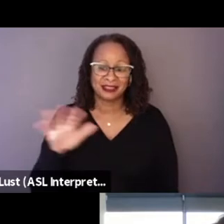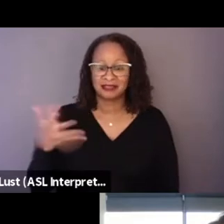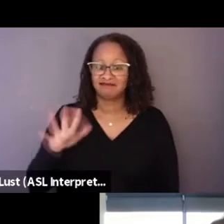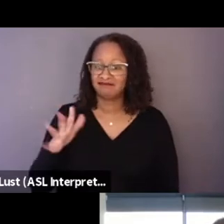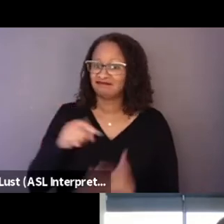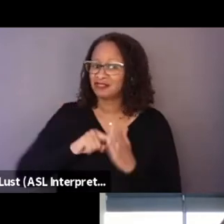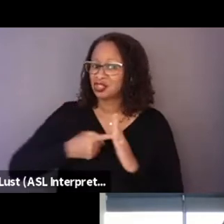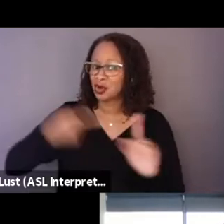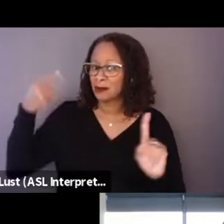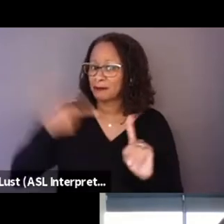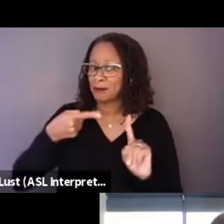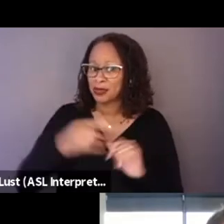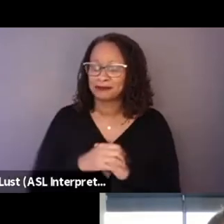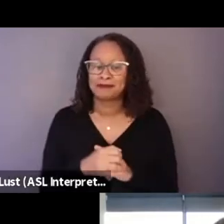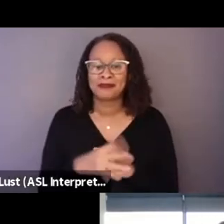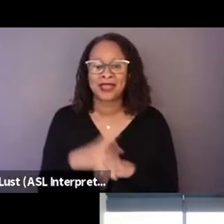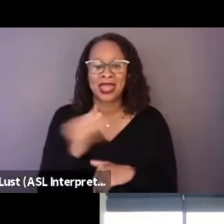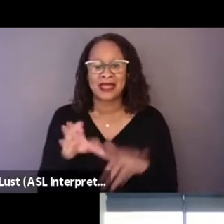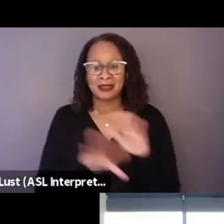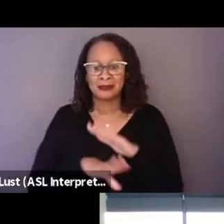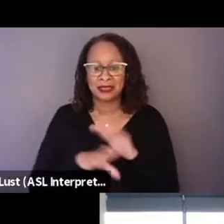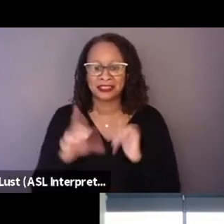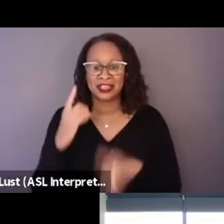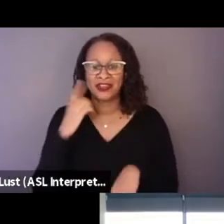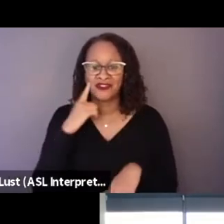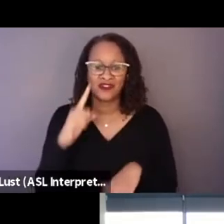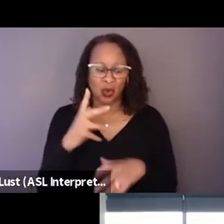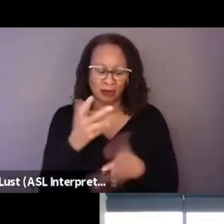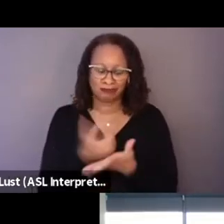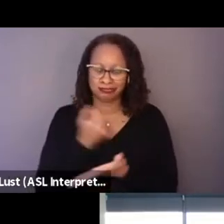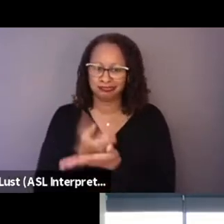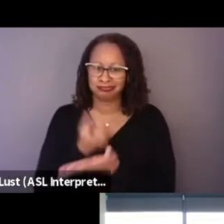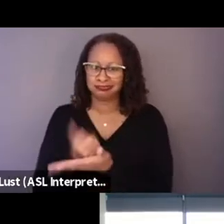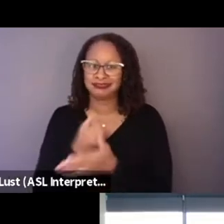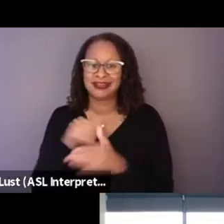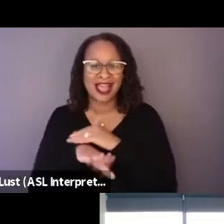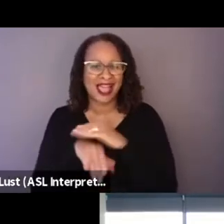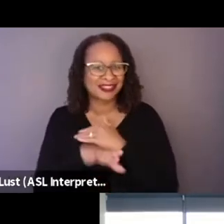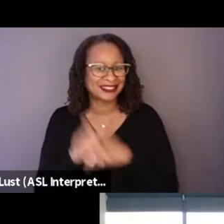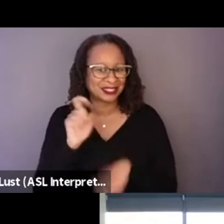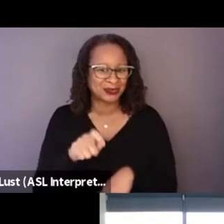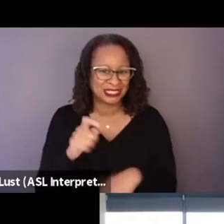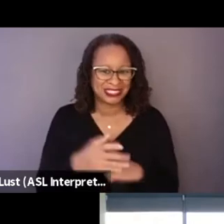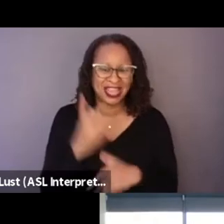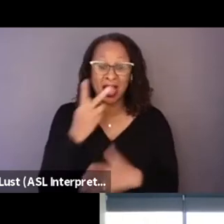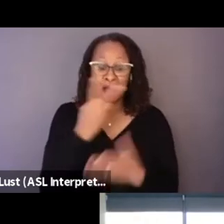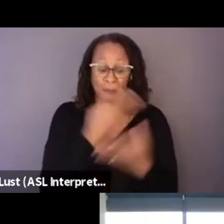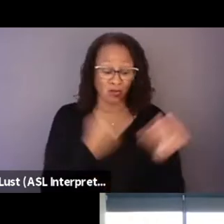and the basis for gaining all the access that we needed, both for the actors in the academies,